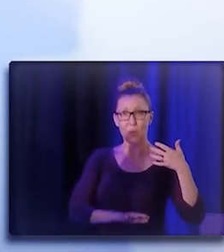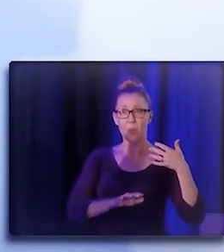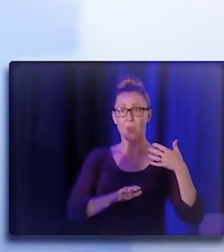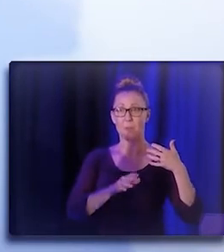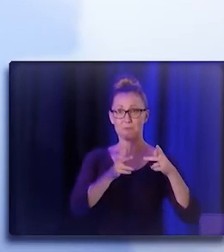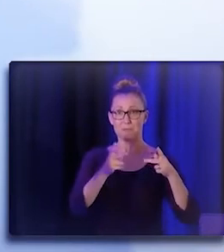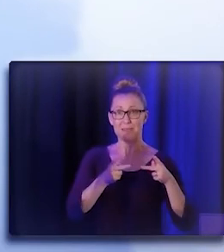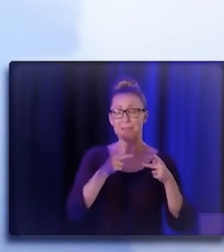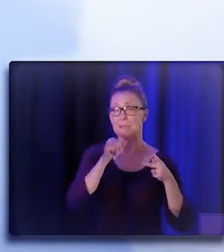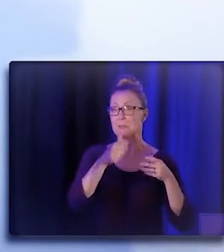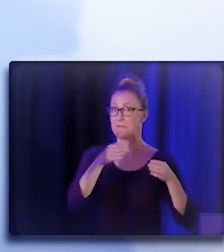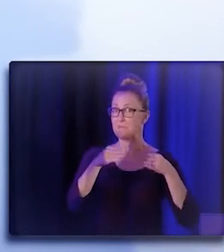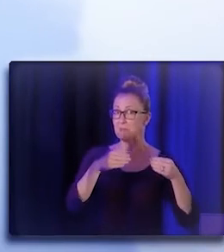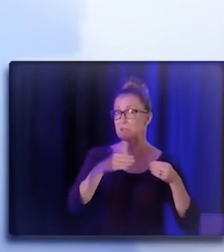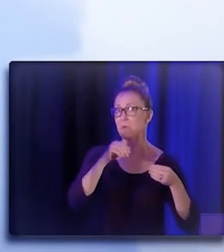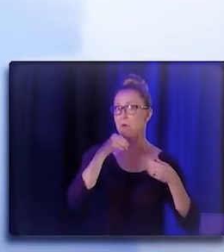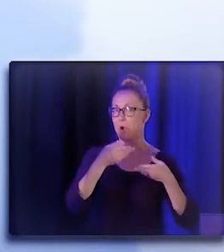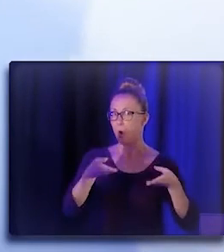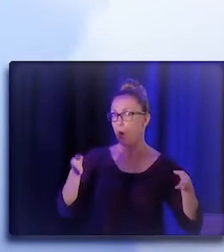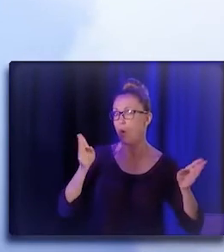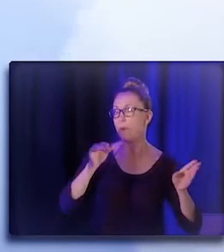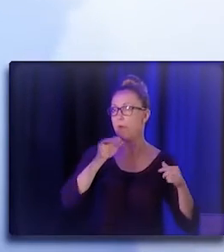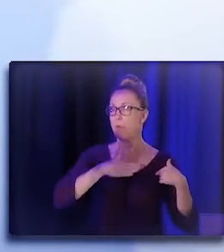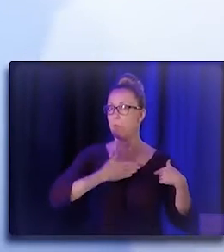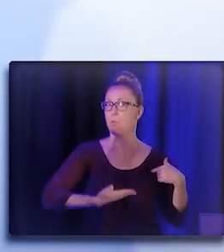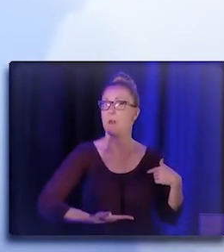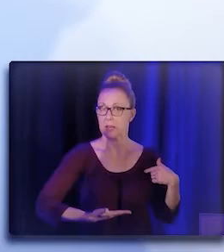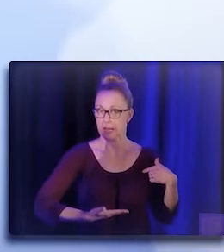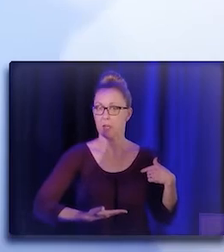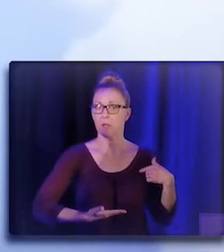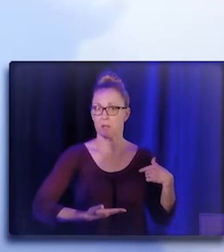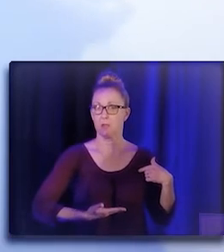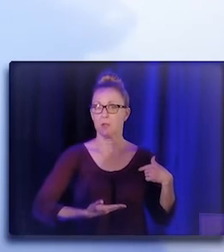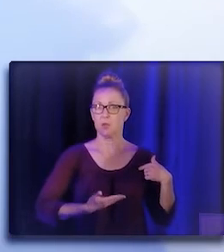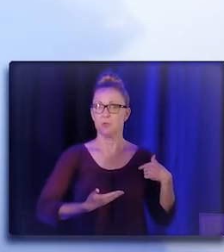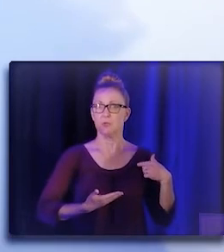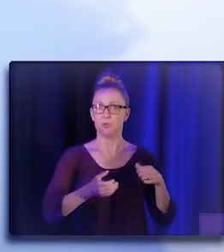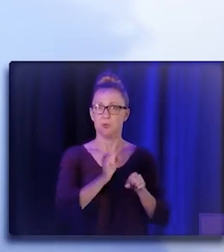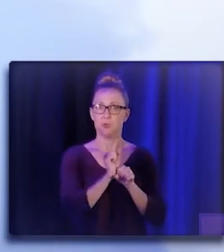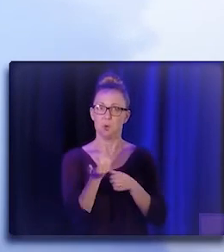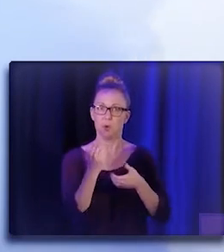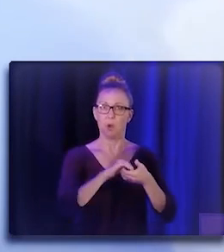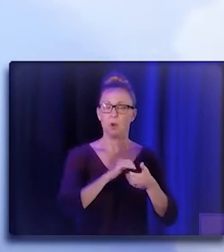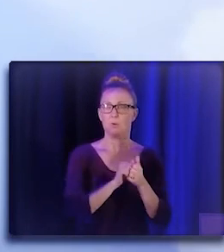or open to listen to those organizations that have been working with the CHW? That's a huge problem.